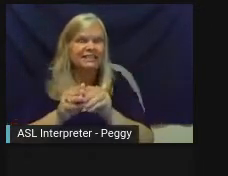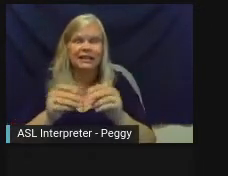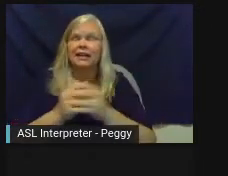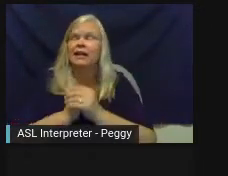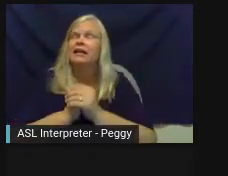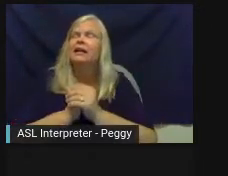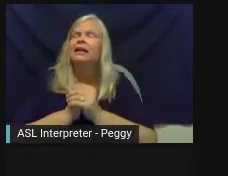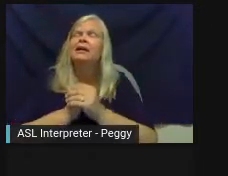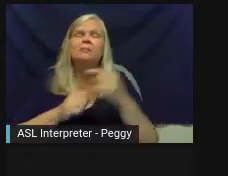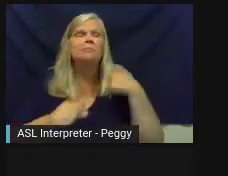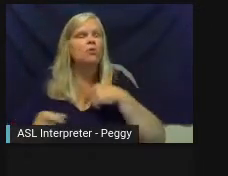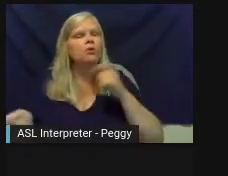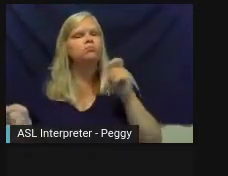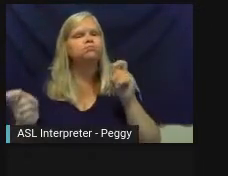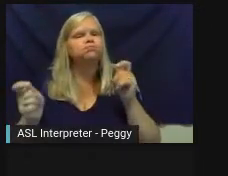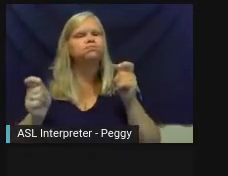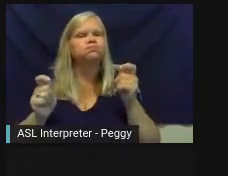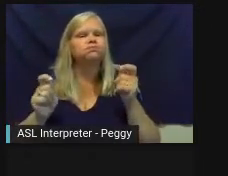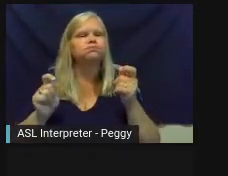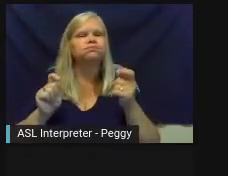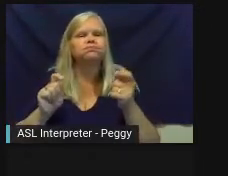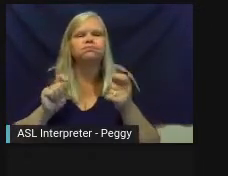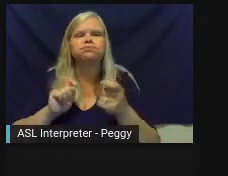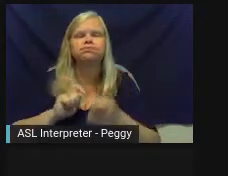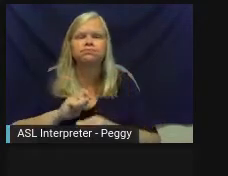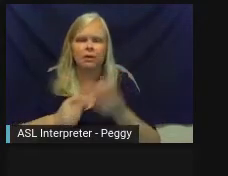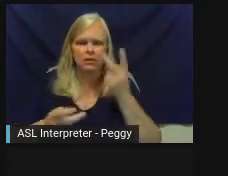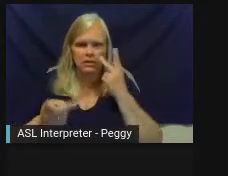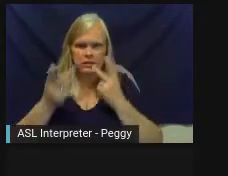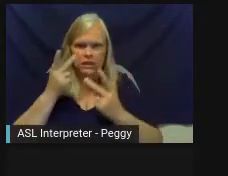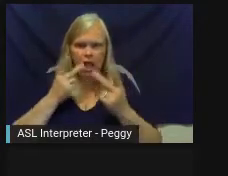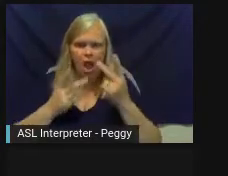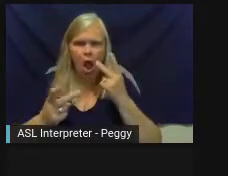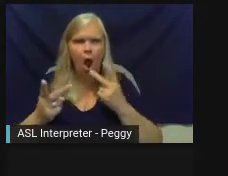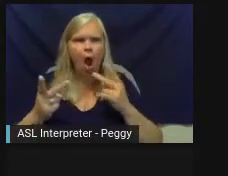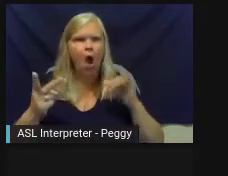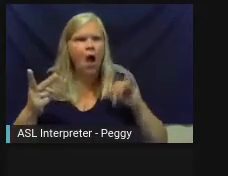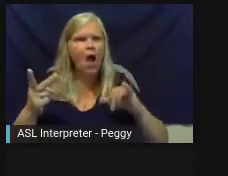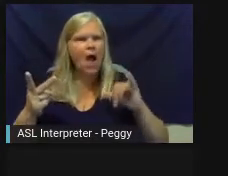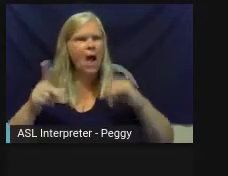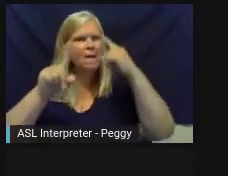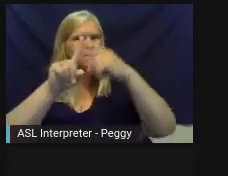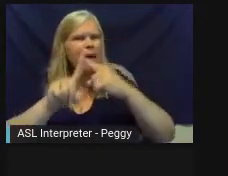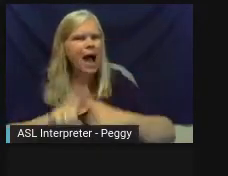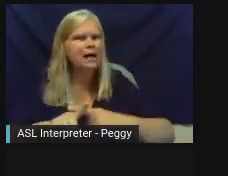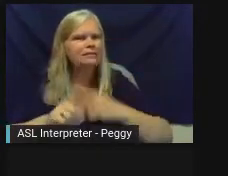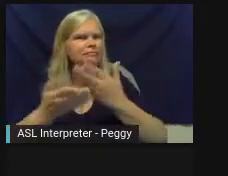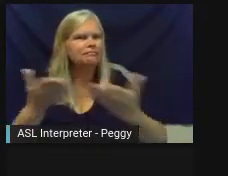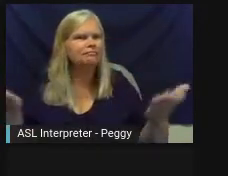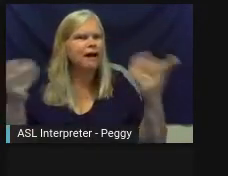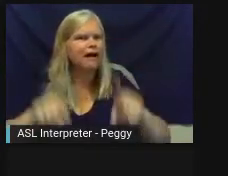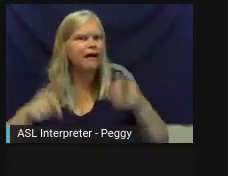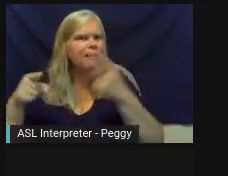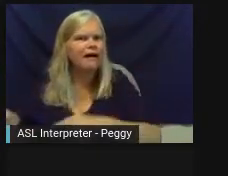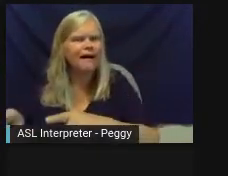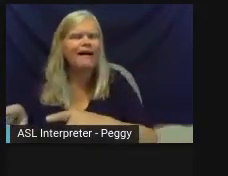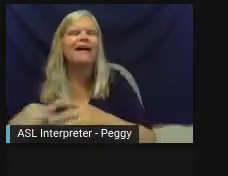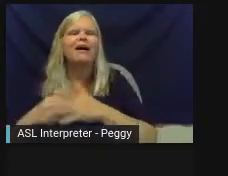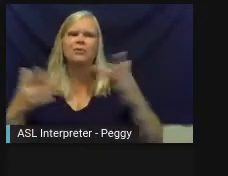our region continued to see positive results from partnerships like this, we were really excited about